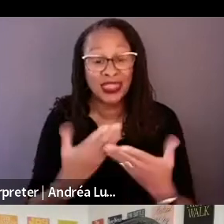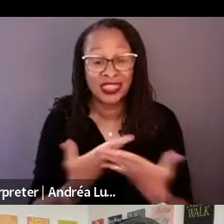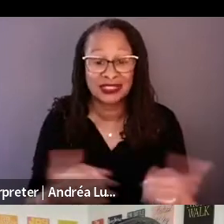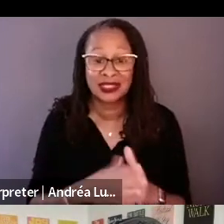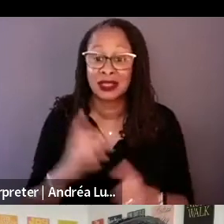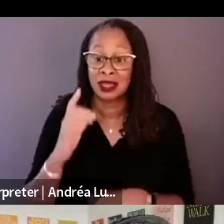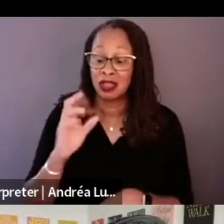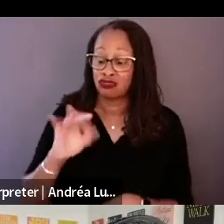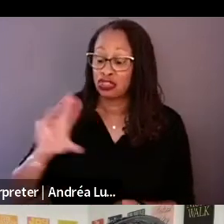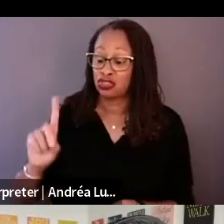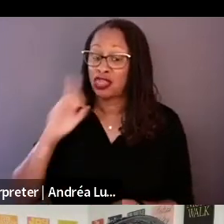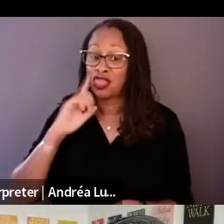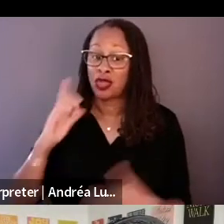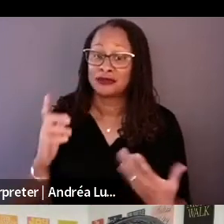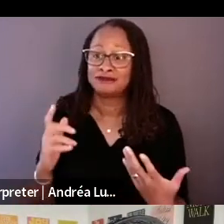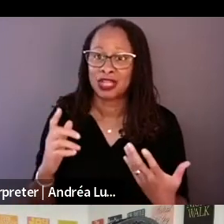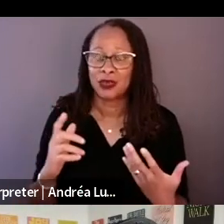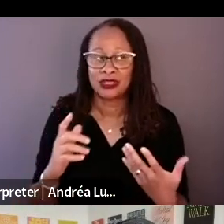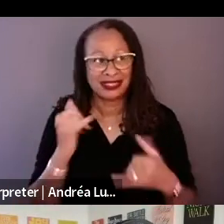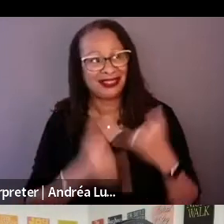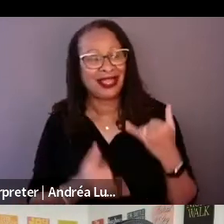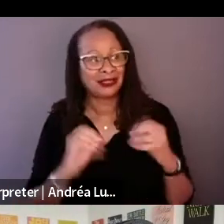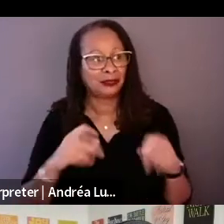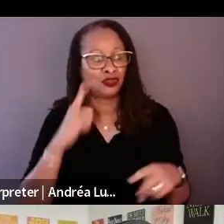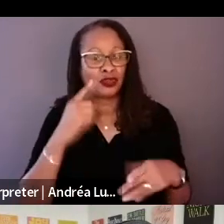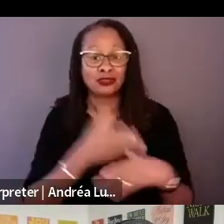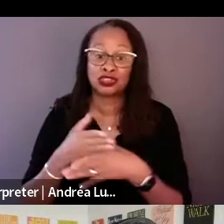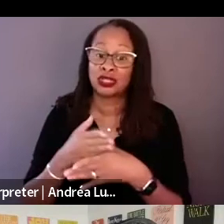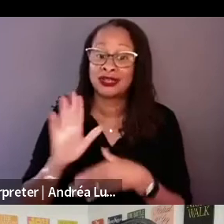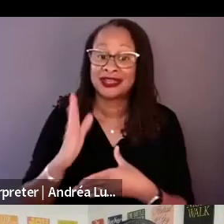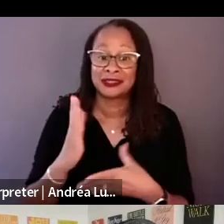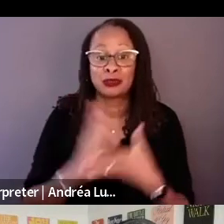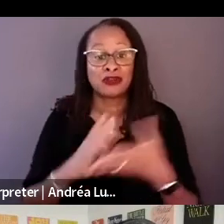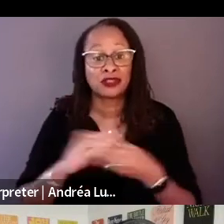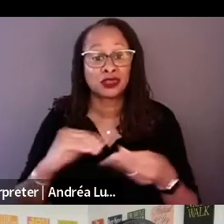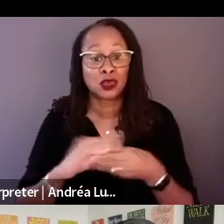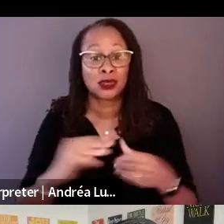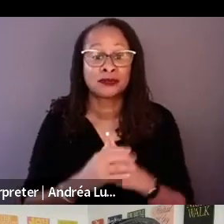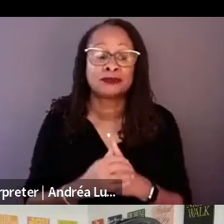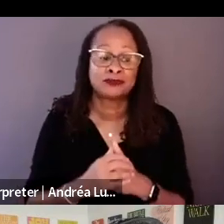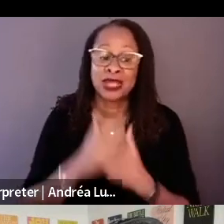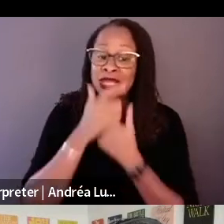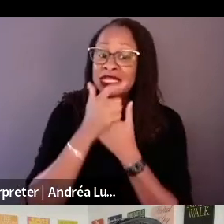so. There was an interesting conversation that we had with his son, Matt, that's in the film and is